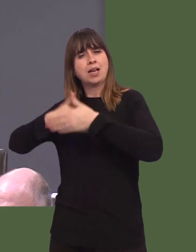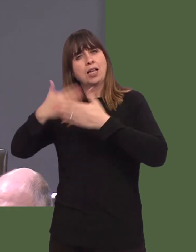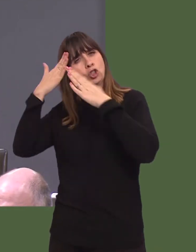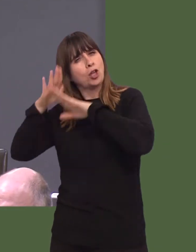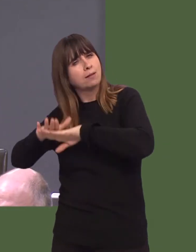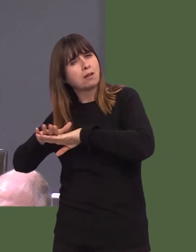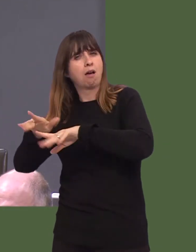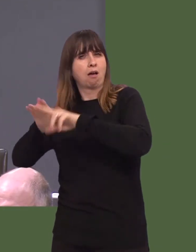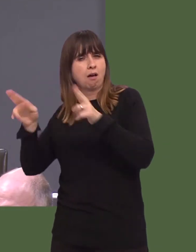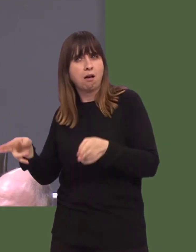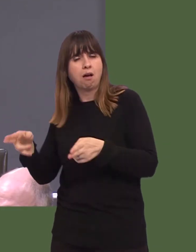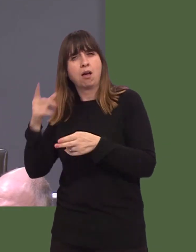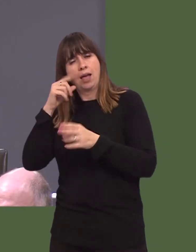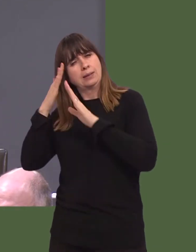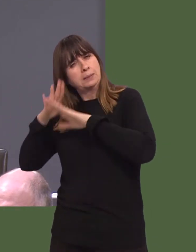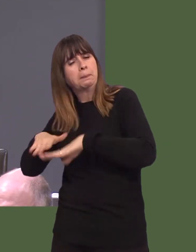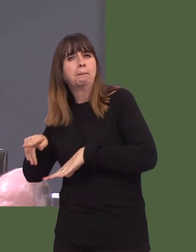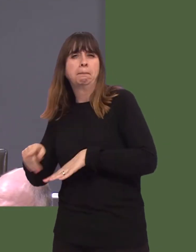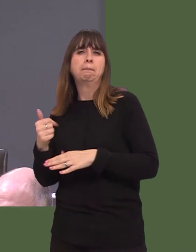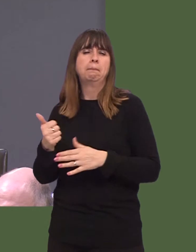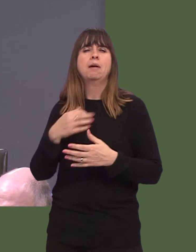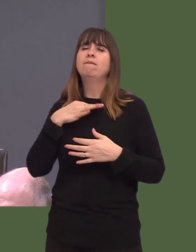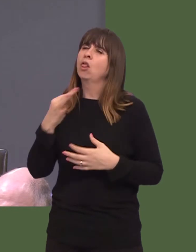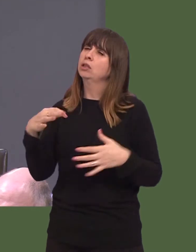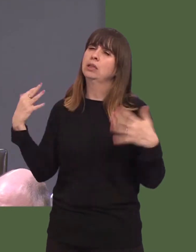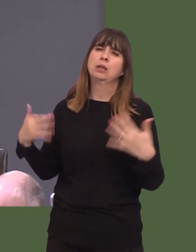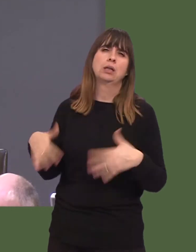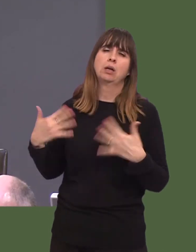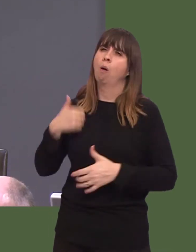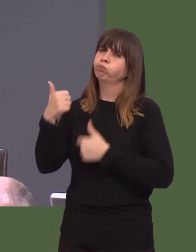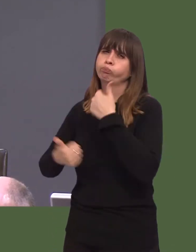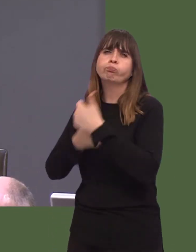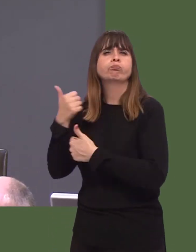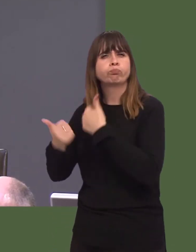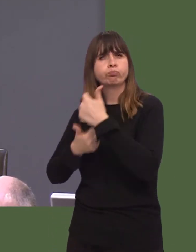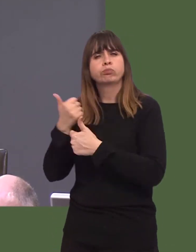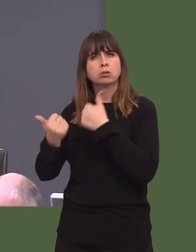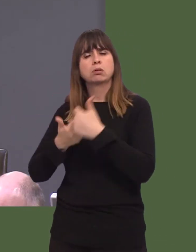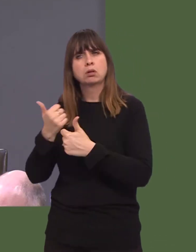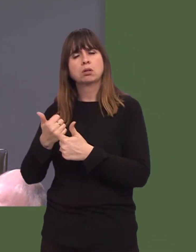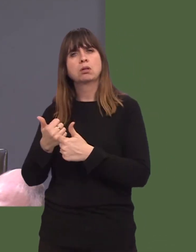for the selfless volunteers who have worked throughout the whole of that period to support the residents there.